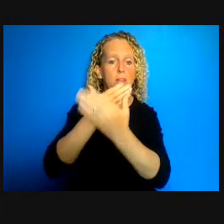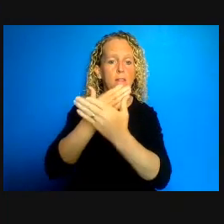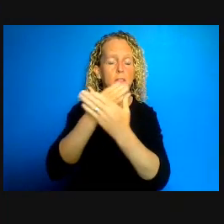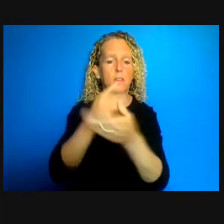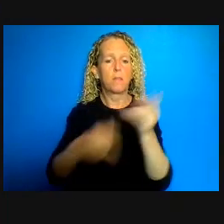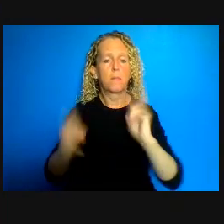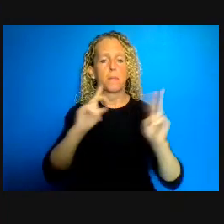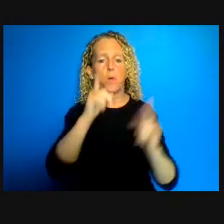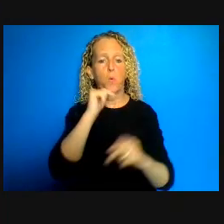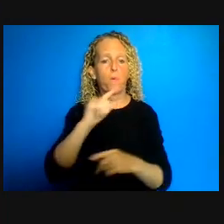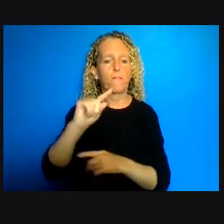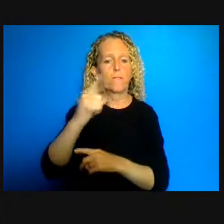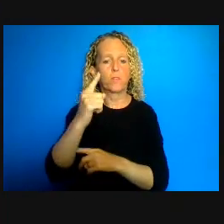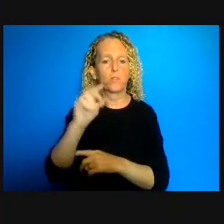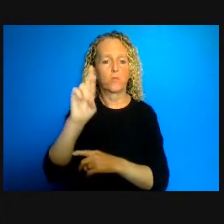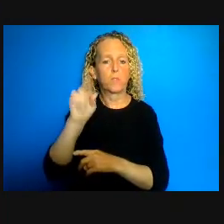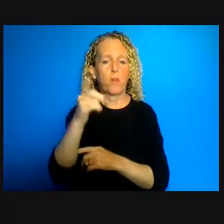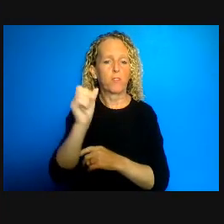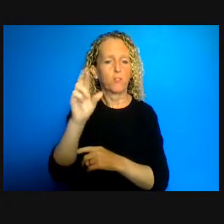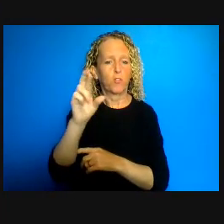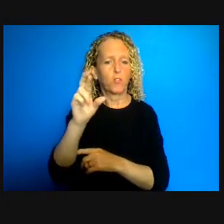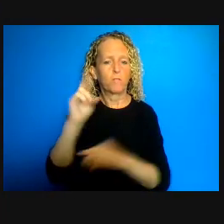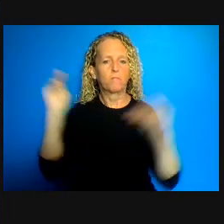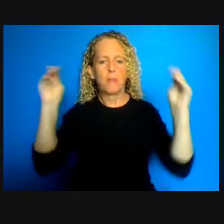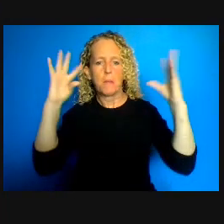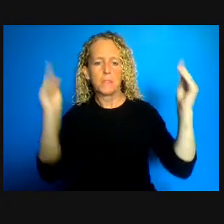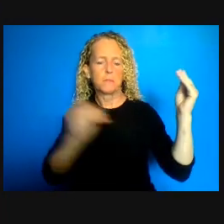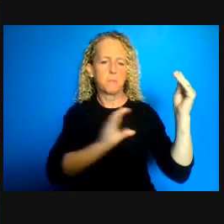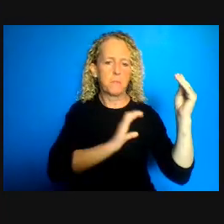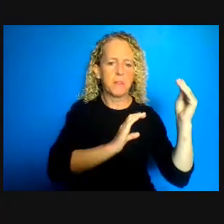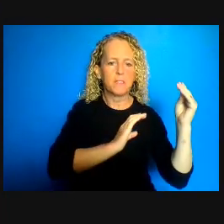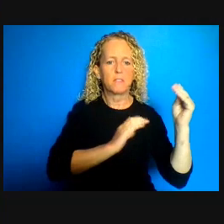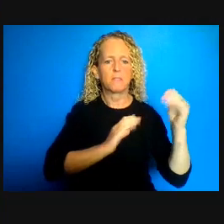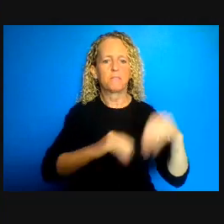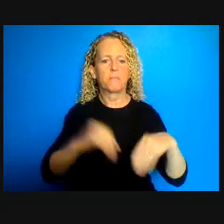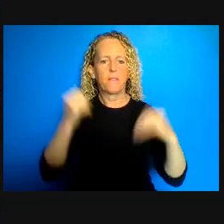frontline and essential workers, in particular I would like to public,